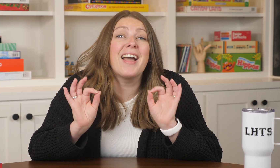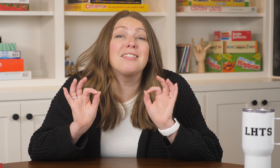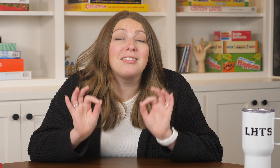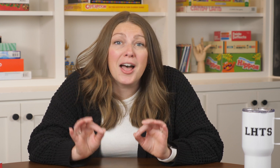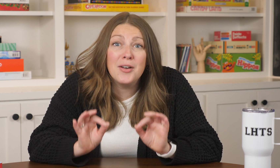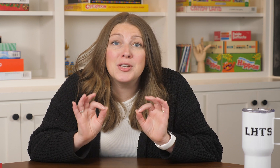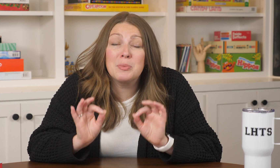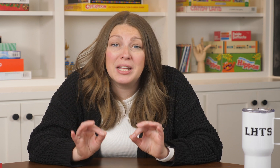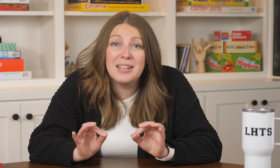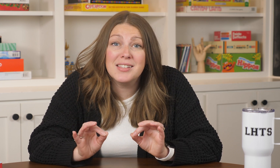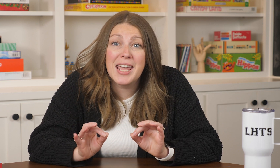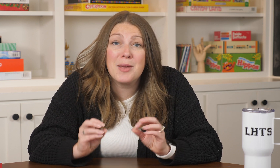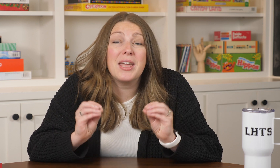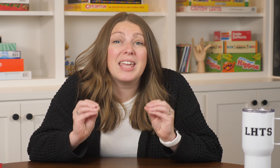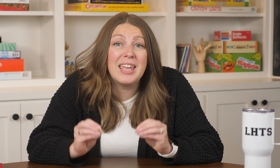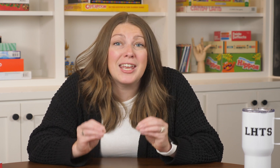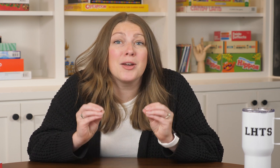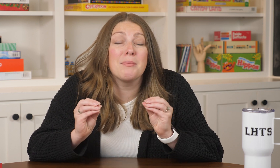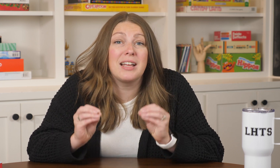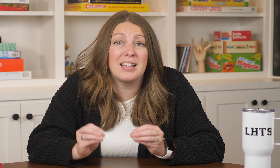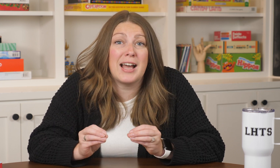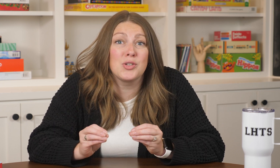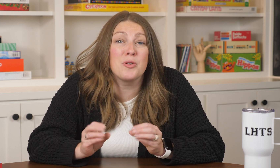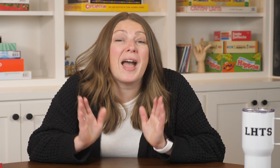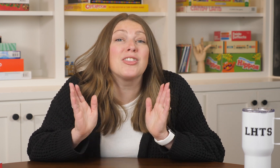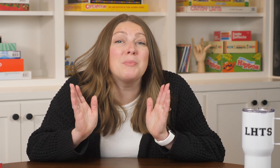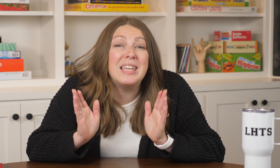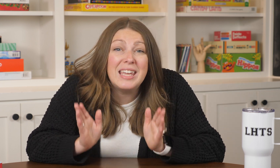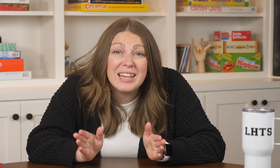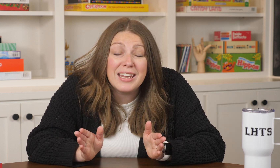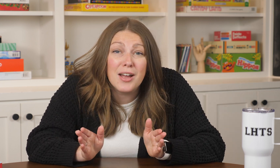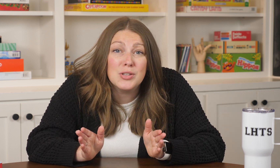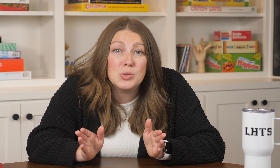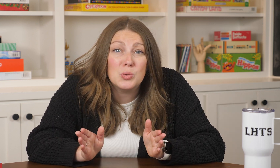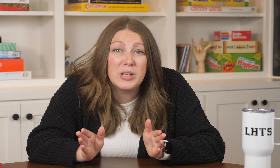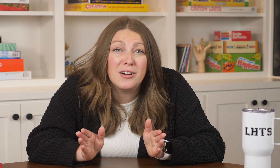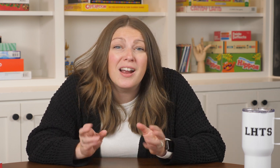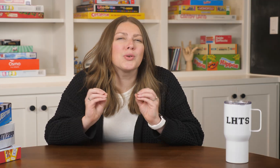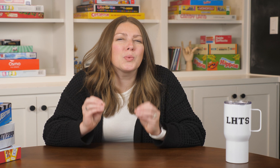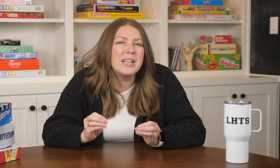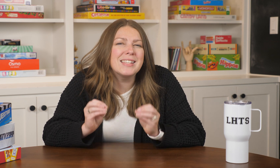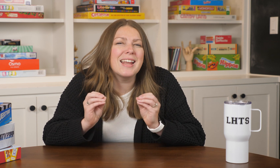I loved playing this game in my classroom at the beginning of the school year. The reason